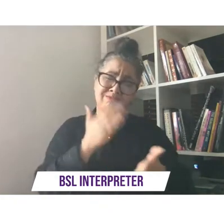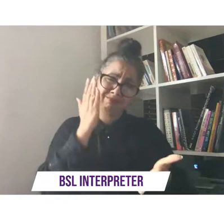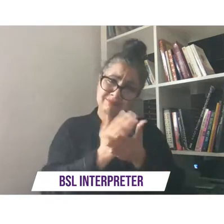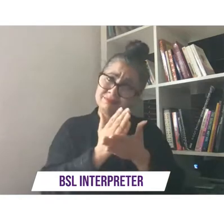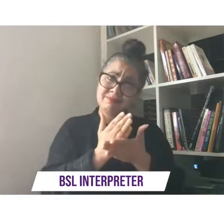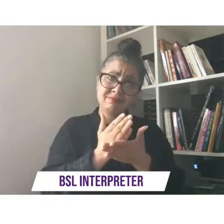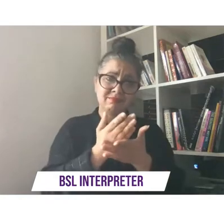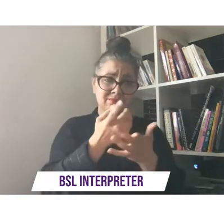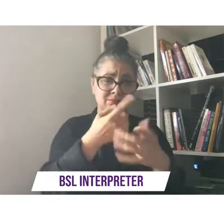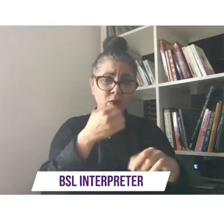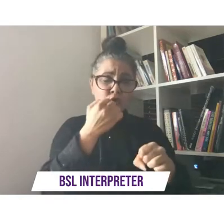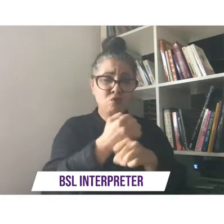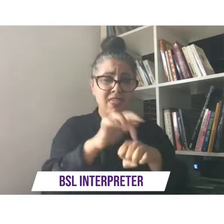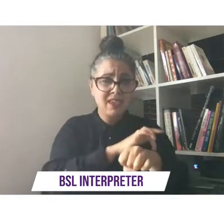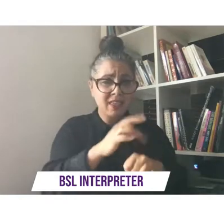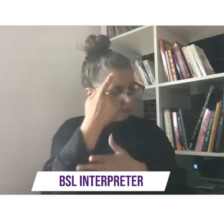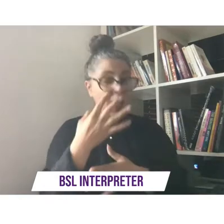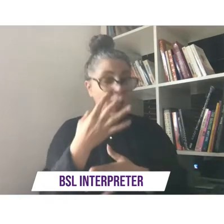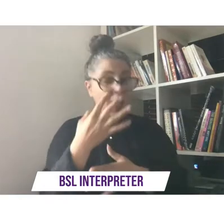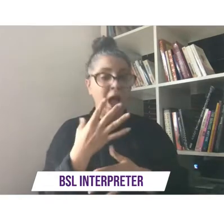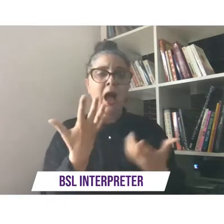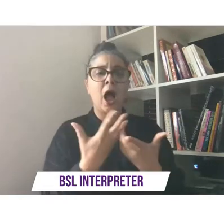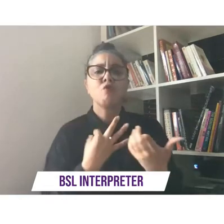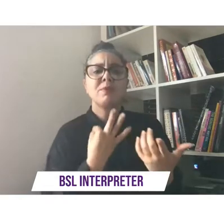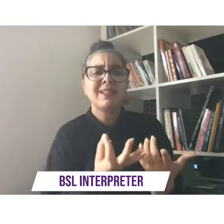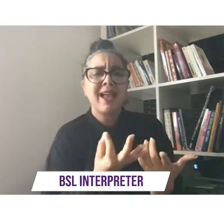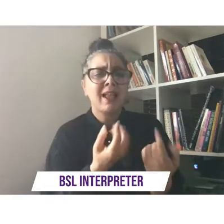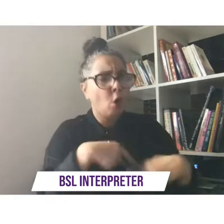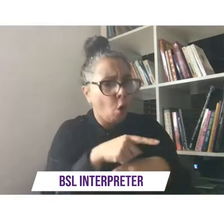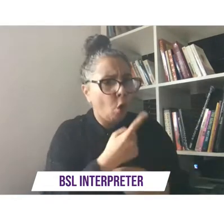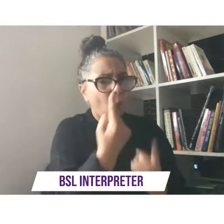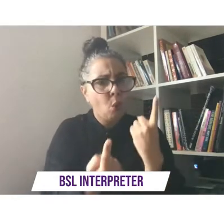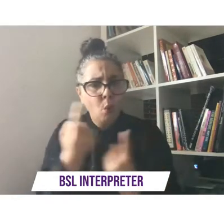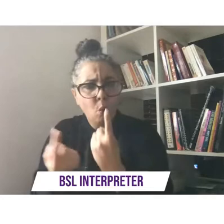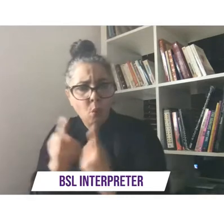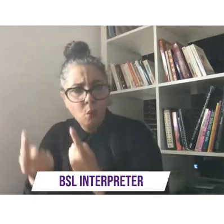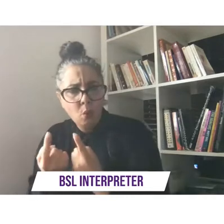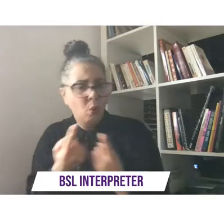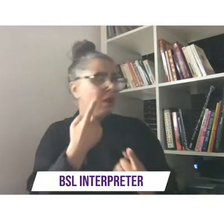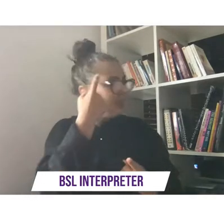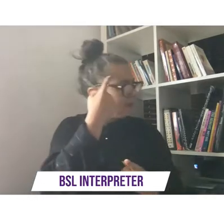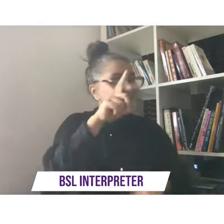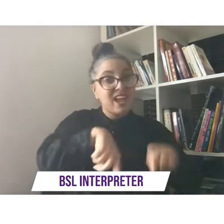uh representation and diversity in such a bigger way um so yeah where me and john we're gonna do